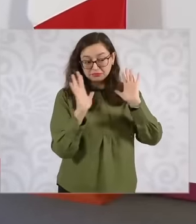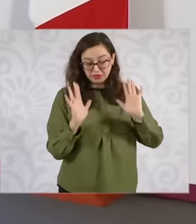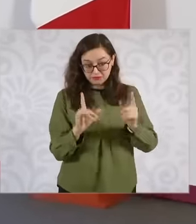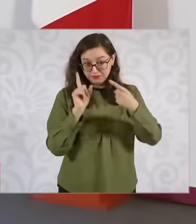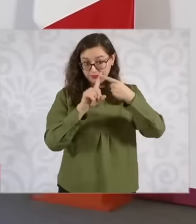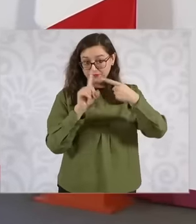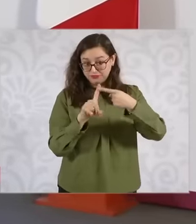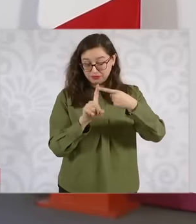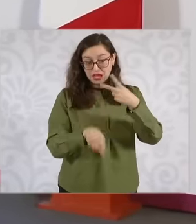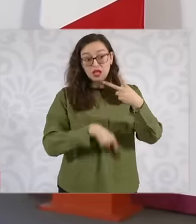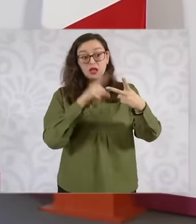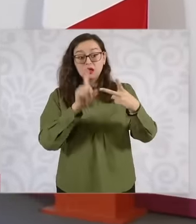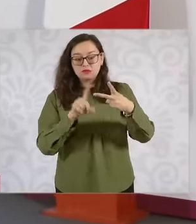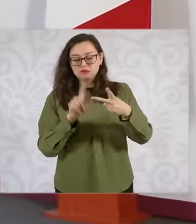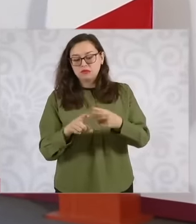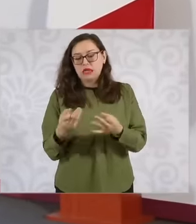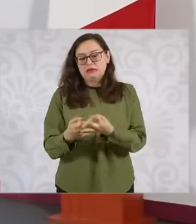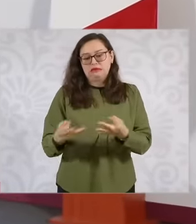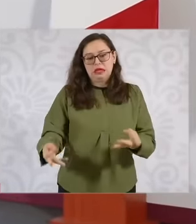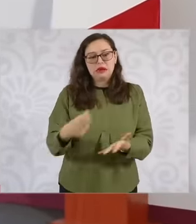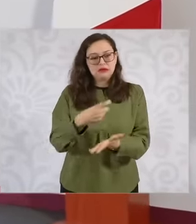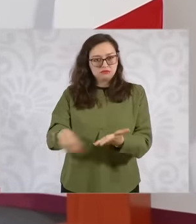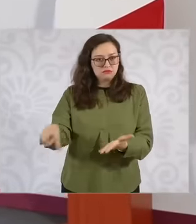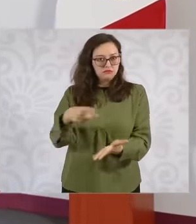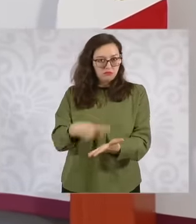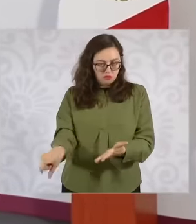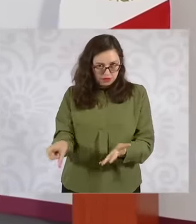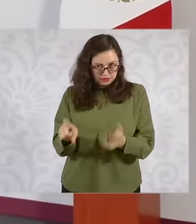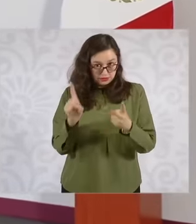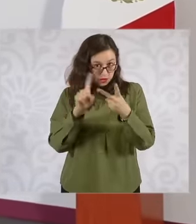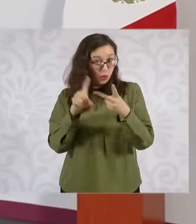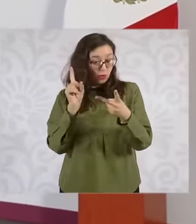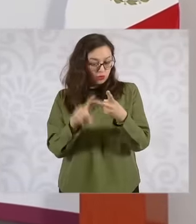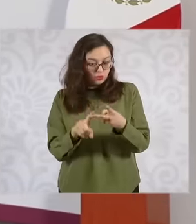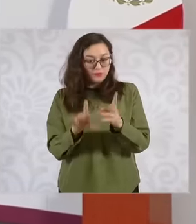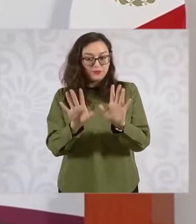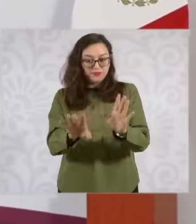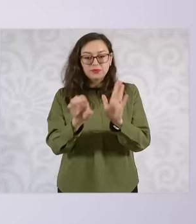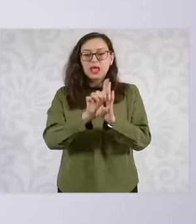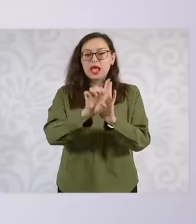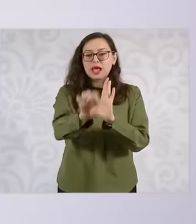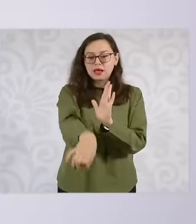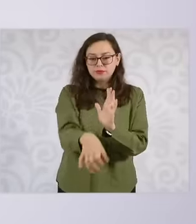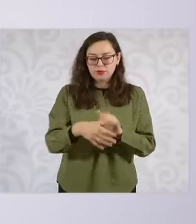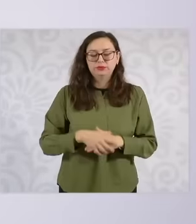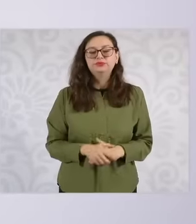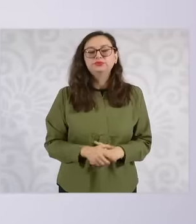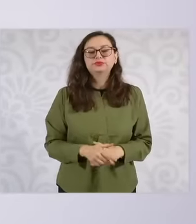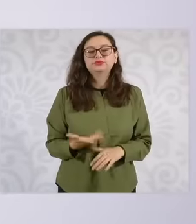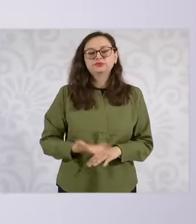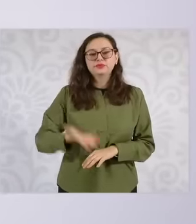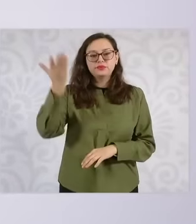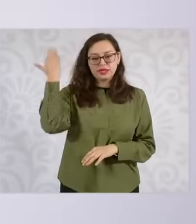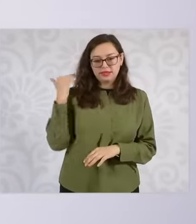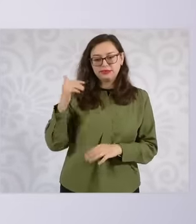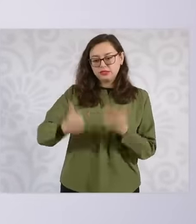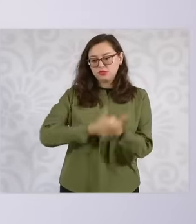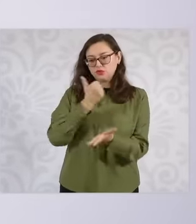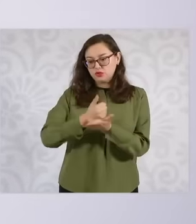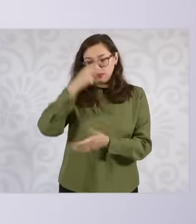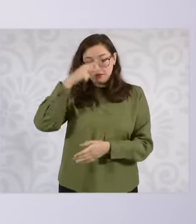I will give you an example when I was head of government we did several housing developments through